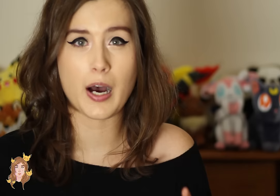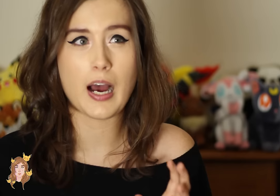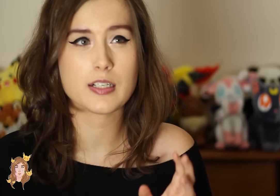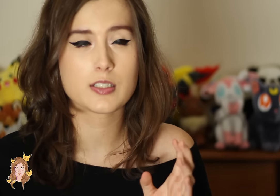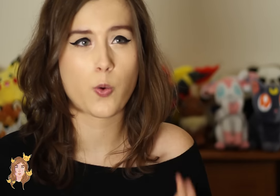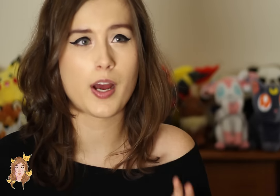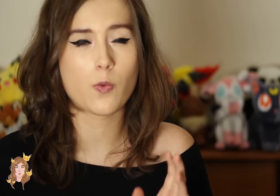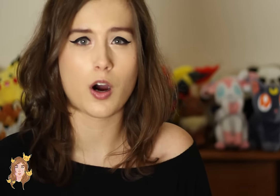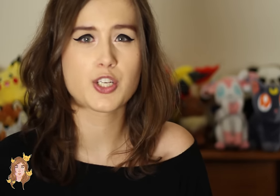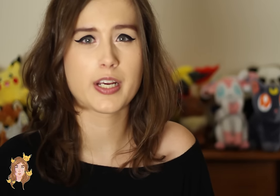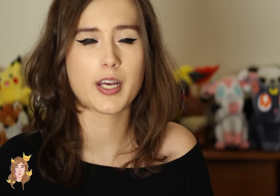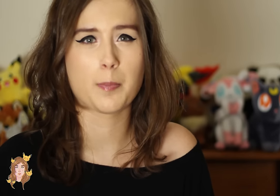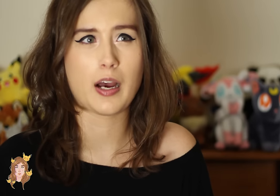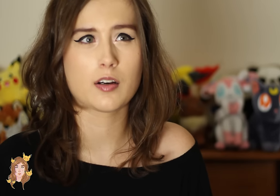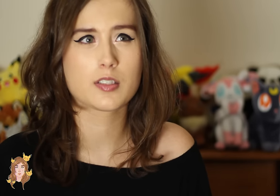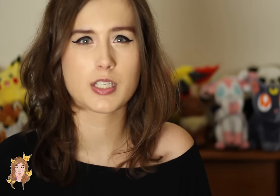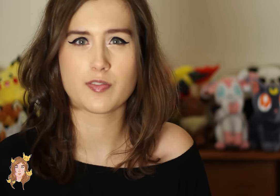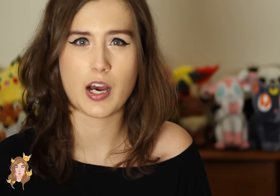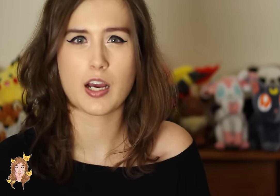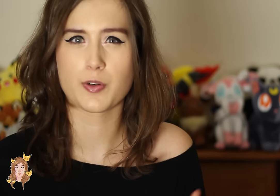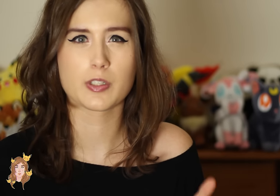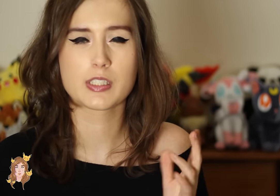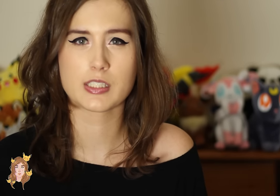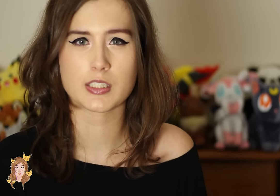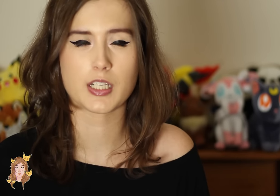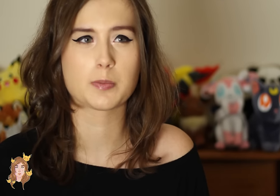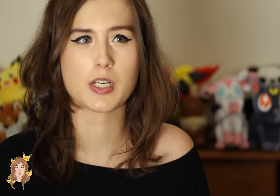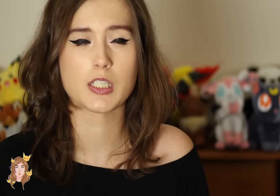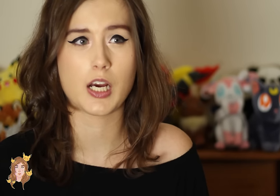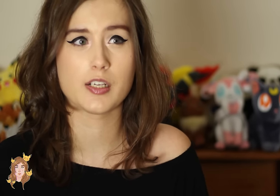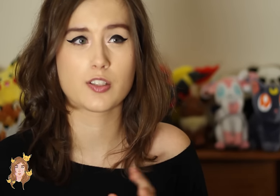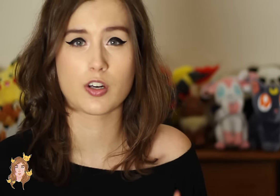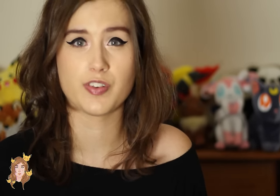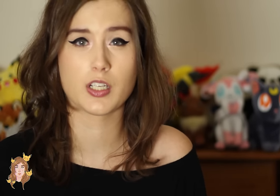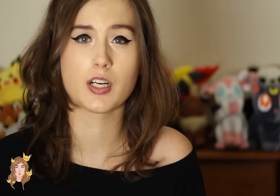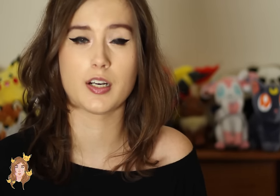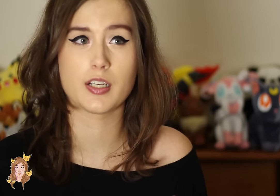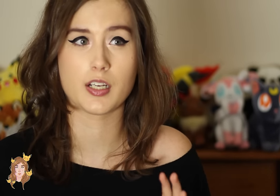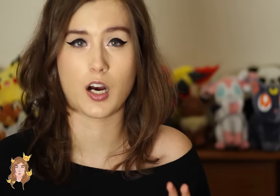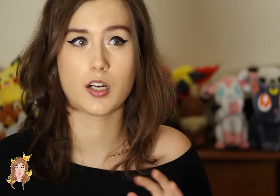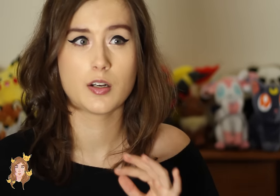But I quit watching it about season five or season six because I started feeling like it got -